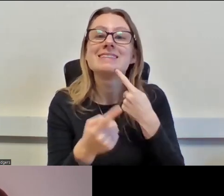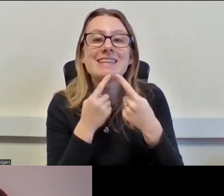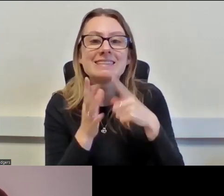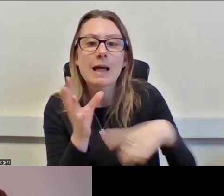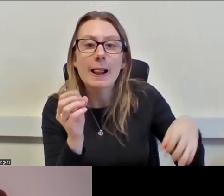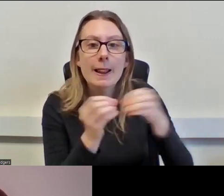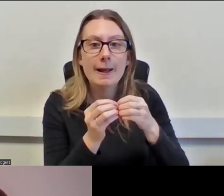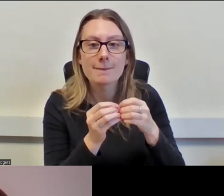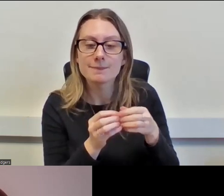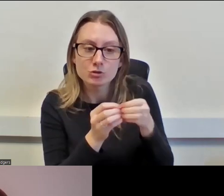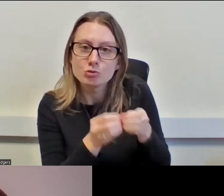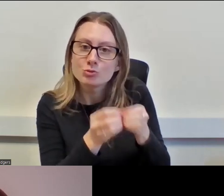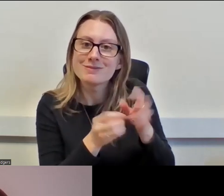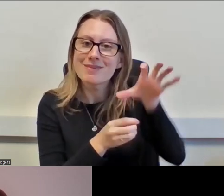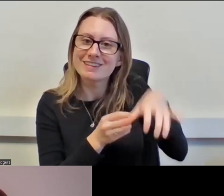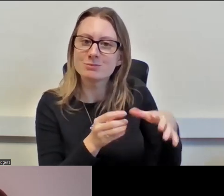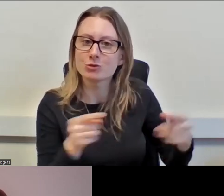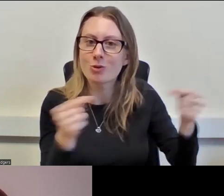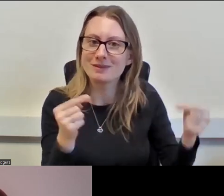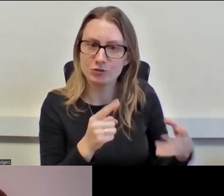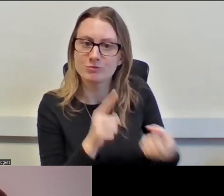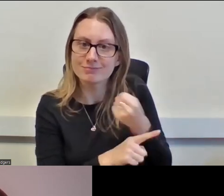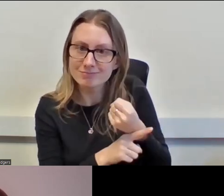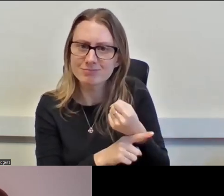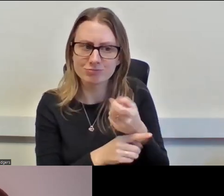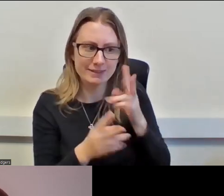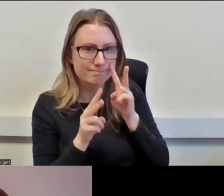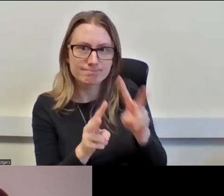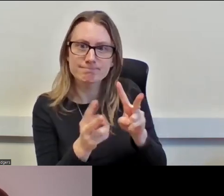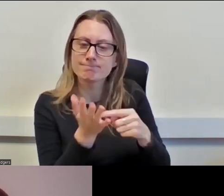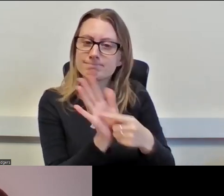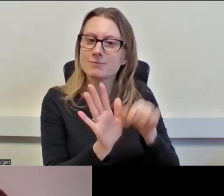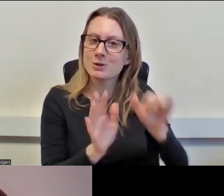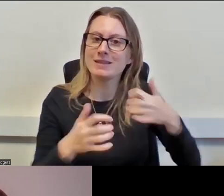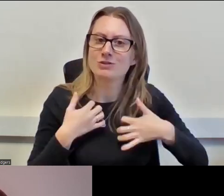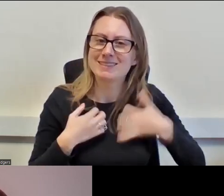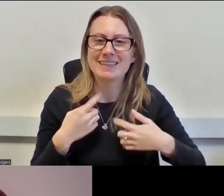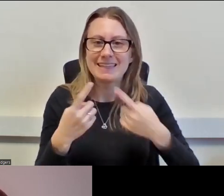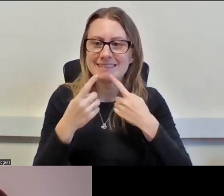Debbie’s studies initiated her interest in the importance of data-driven insights—evidence-based